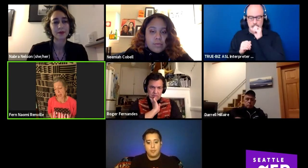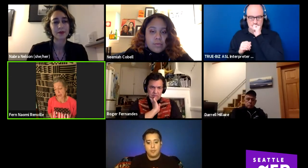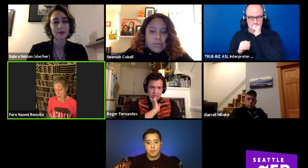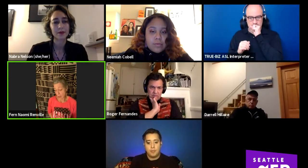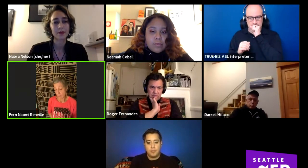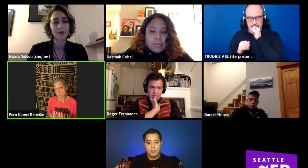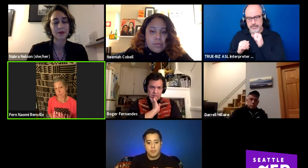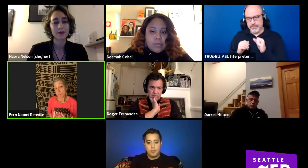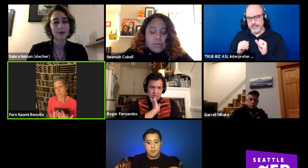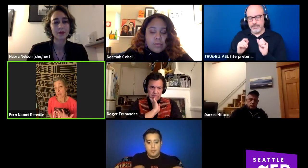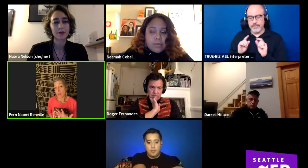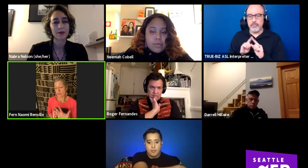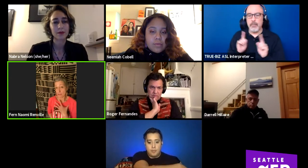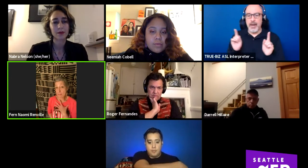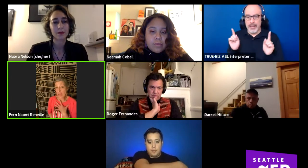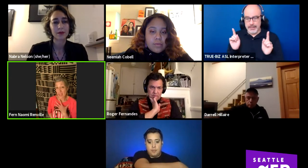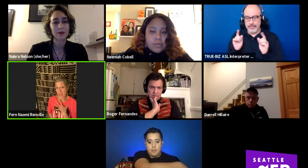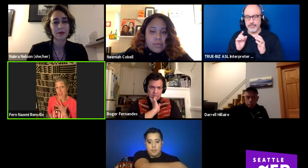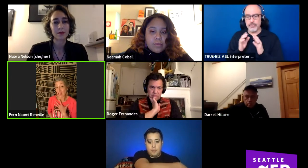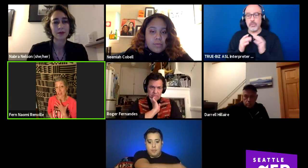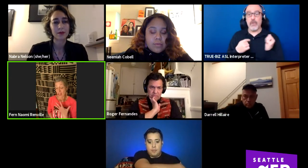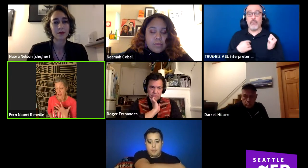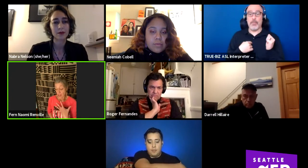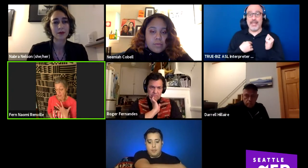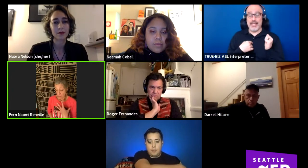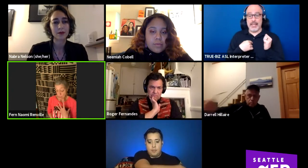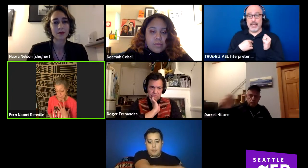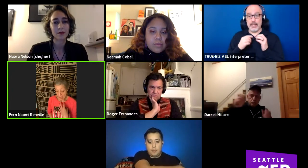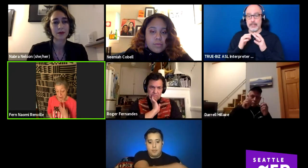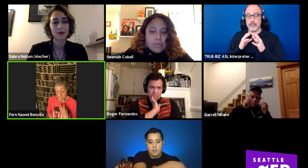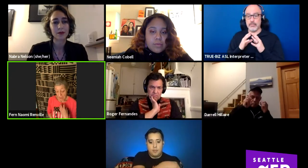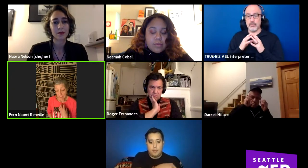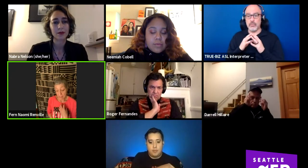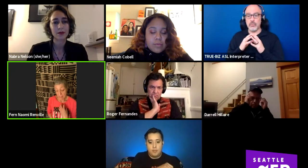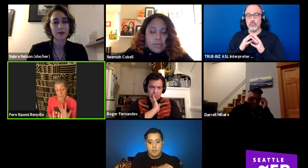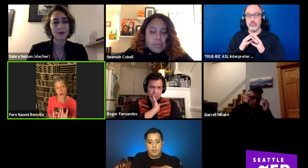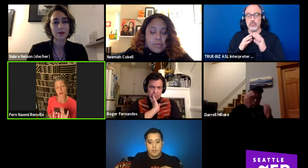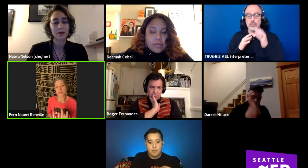But for me, my main focus because I'm a director